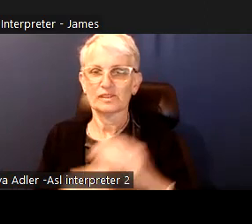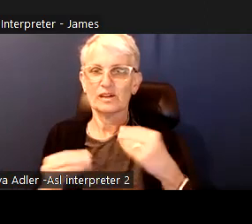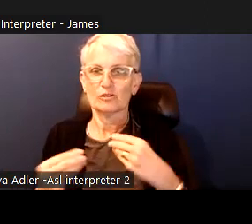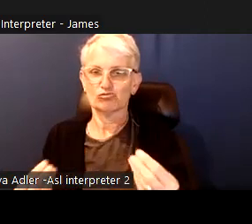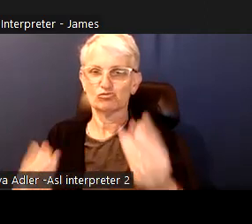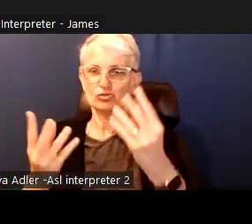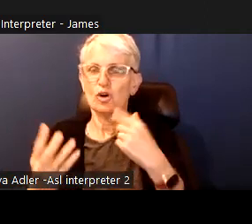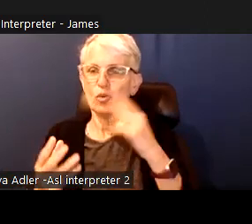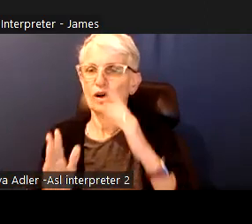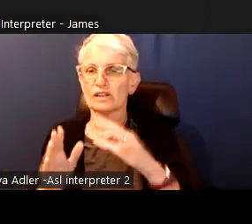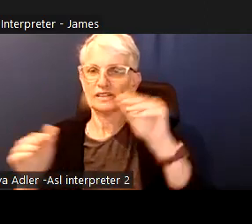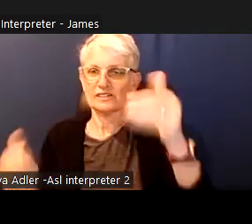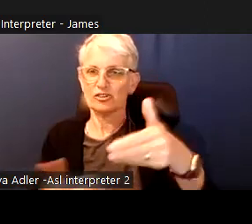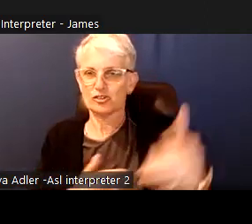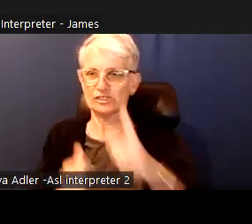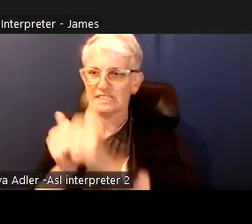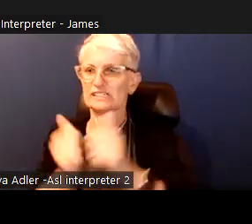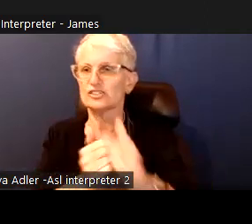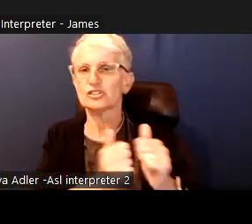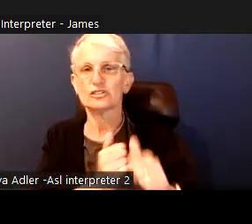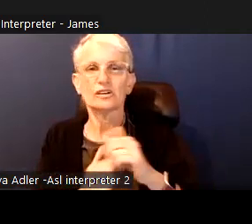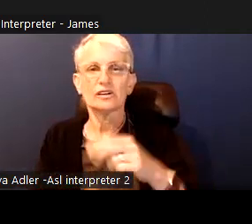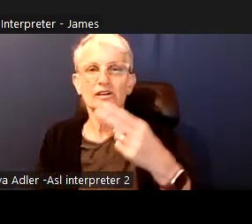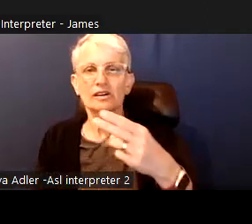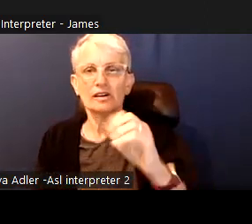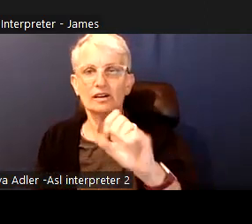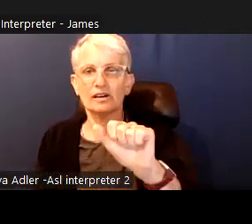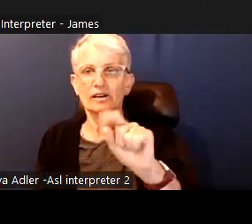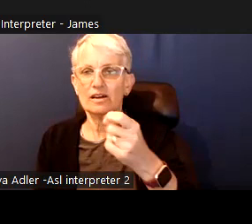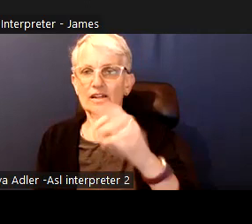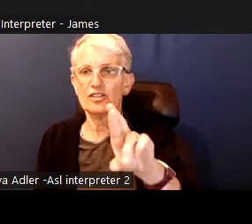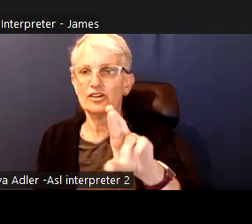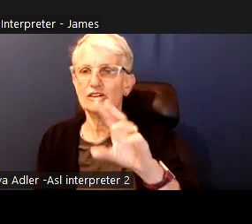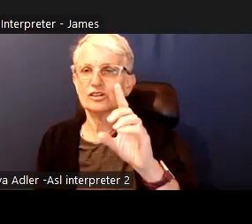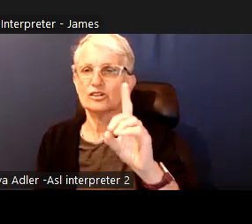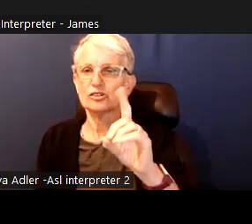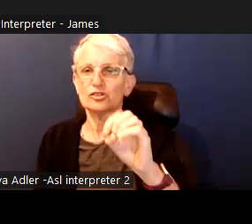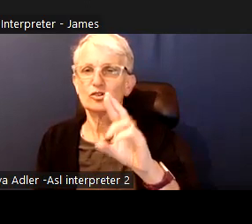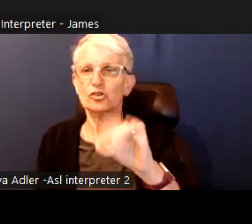other candidate also make sure you look at what their commitments are, are they engaging meaningfully on the issue themselves?